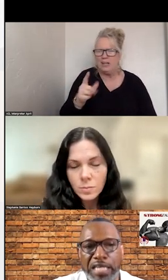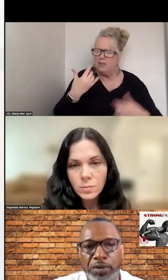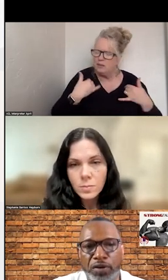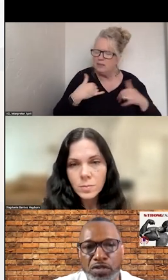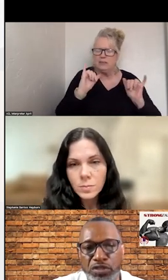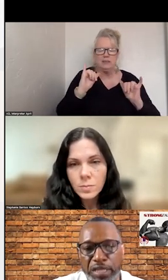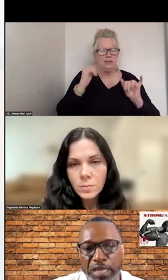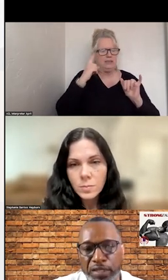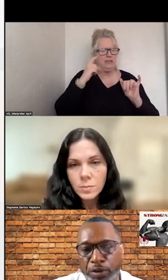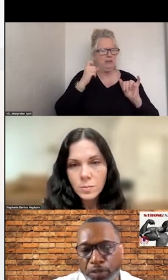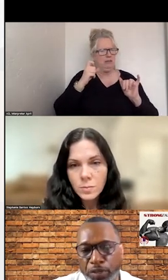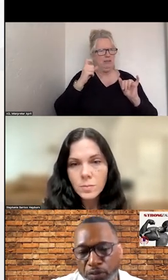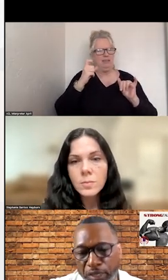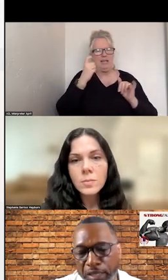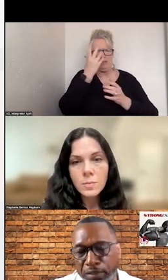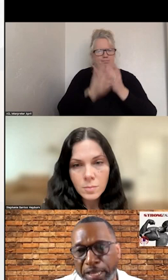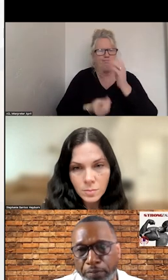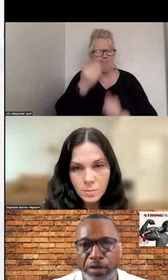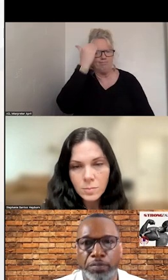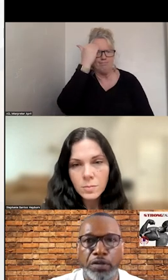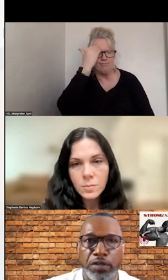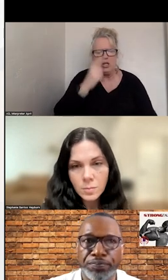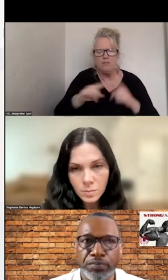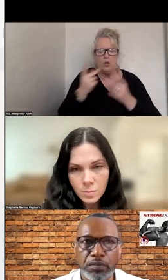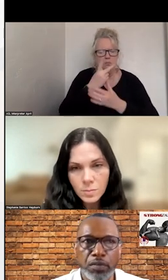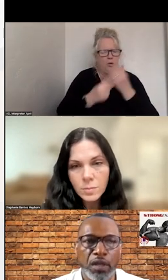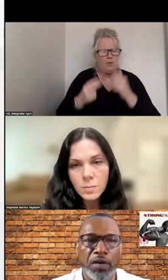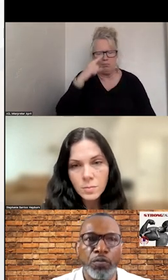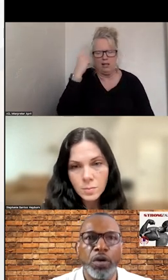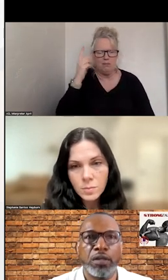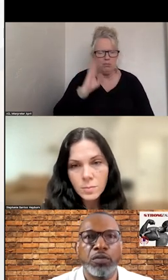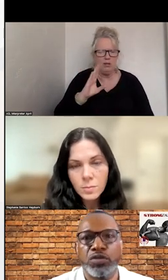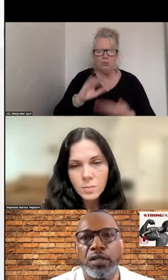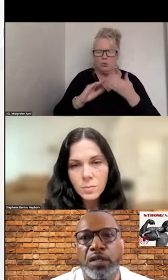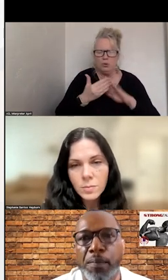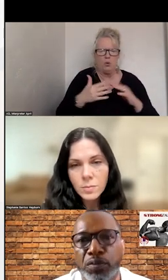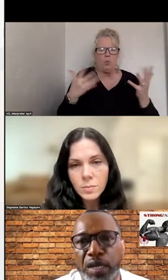CHASM OF THE COMMUNITY WHAT WE ARE TRY TO GO ACCOMPLISH.